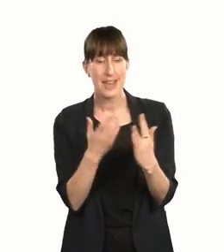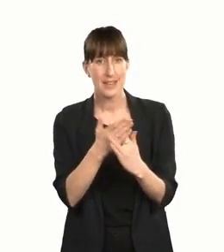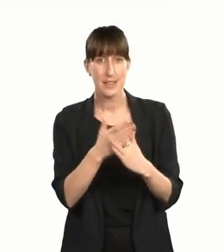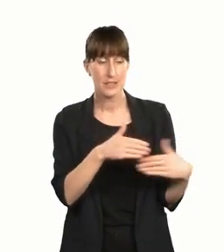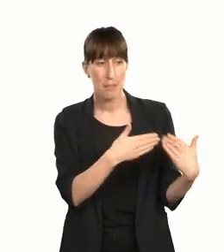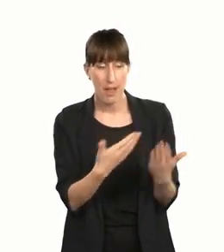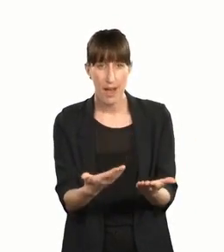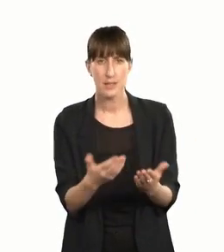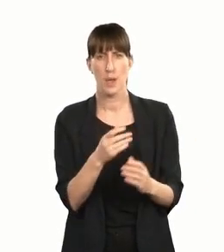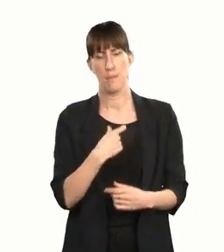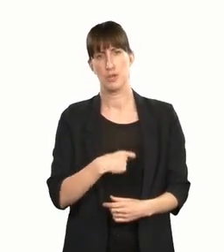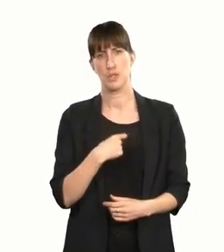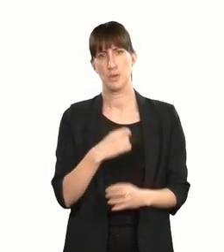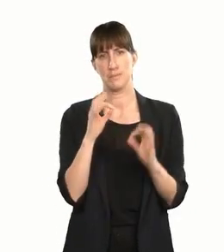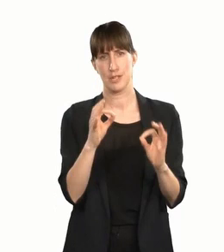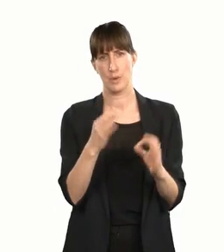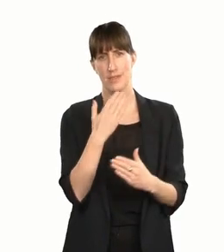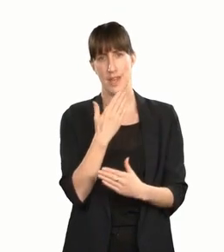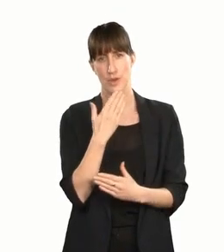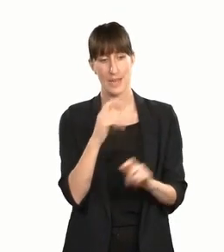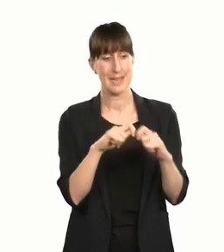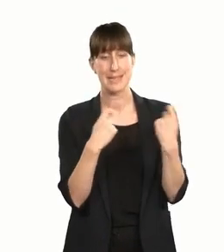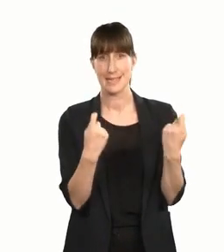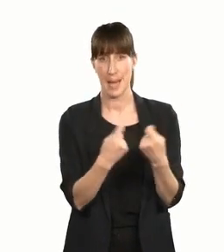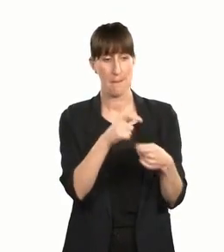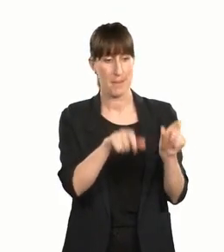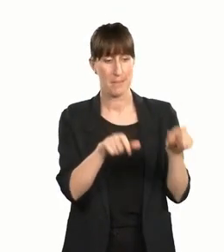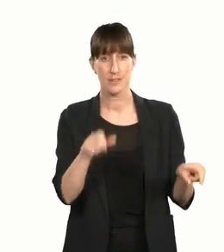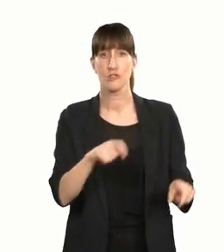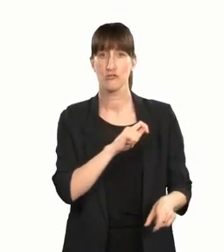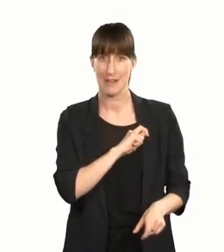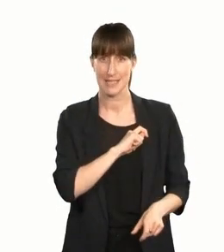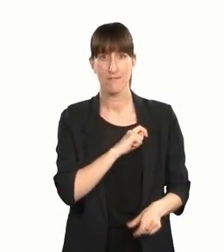And a personal special thank you to our team members and trustees,